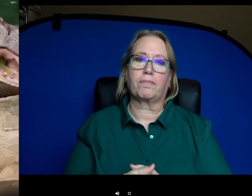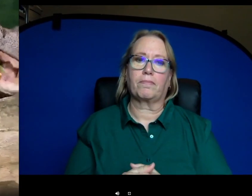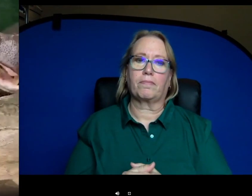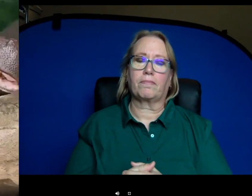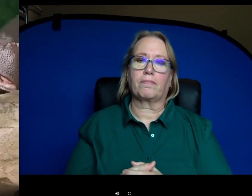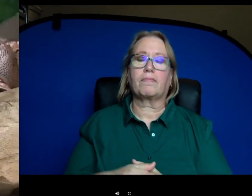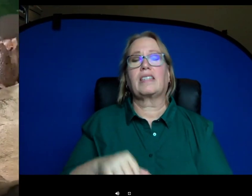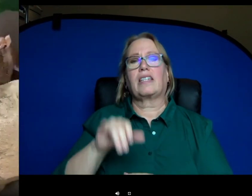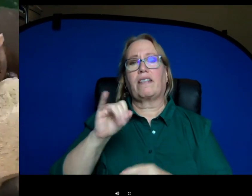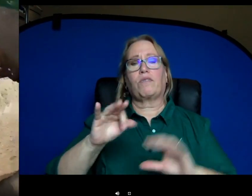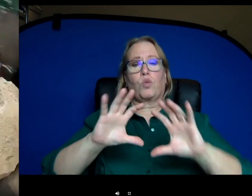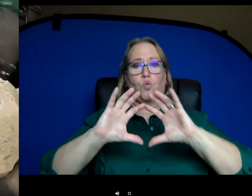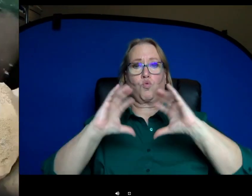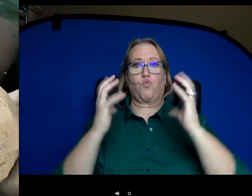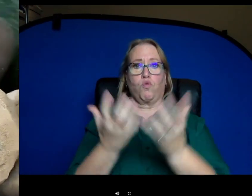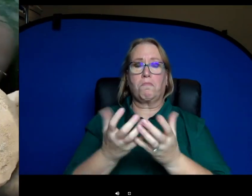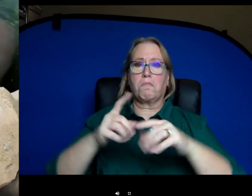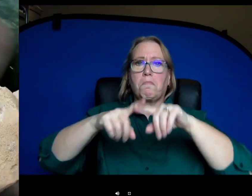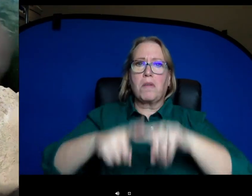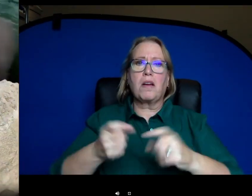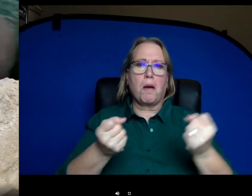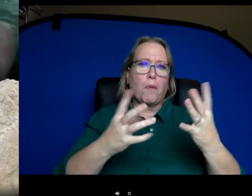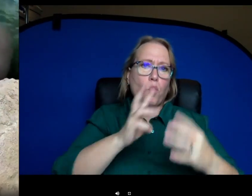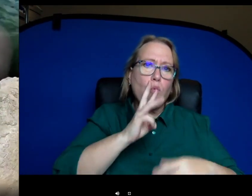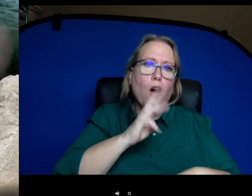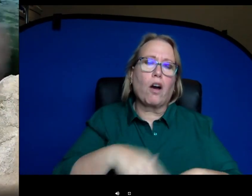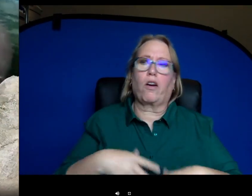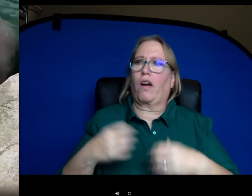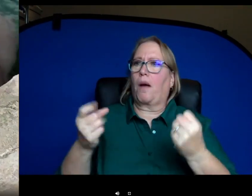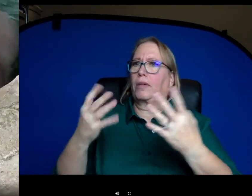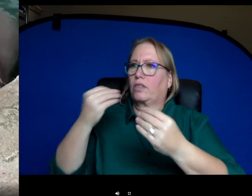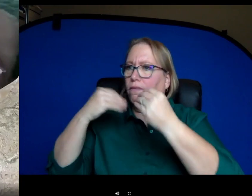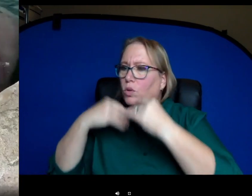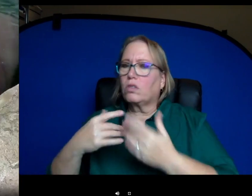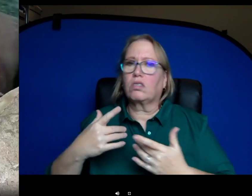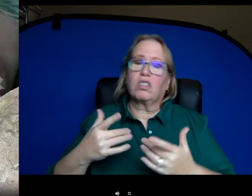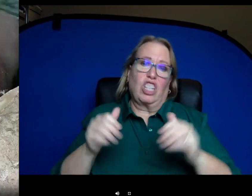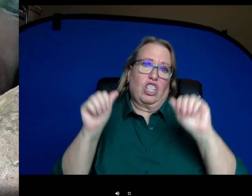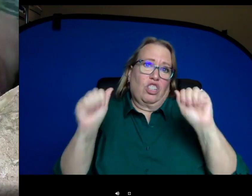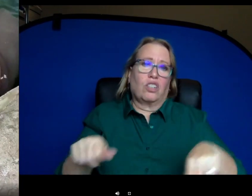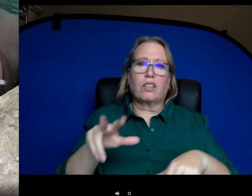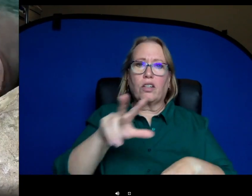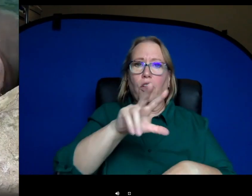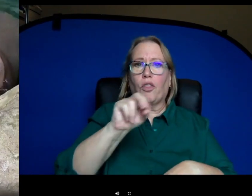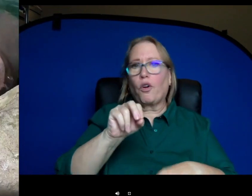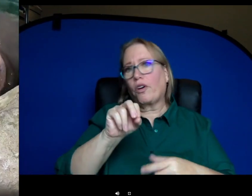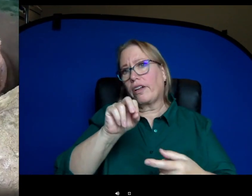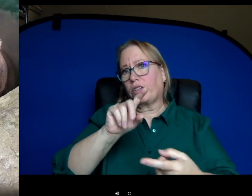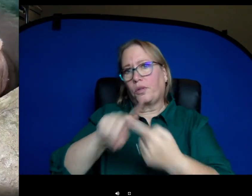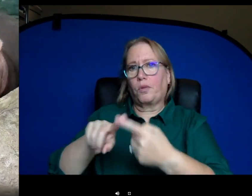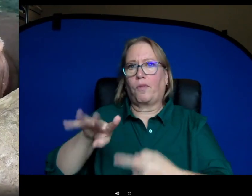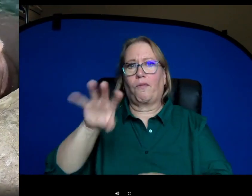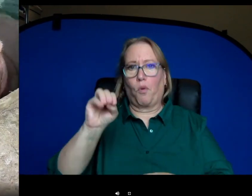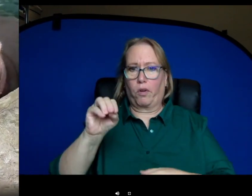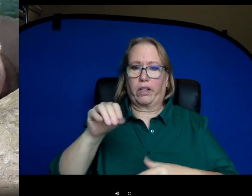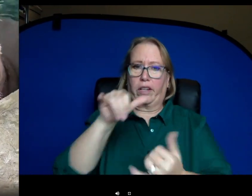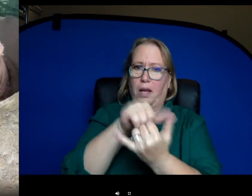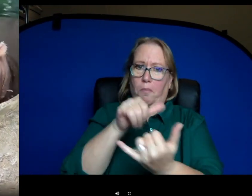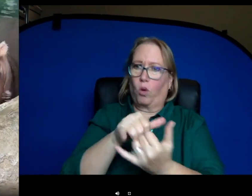on the amount of water and resources around but it could be a very large group up to 30 or 40 hippos all in one spot depending on what the resources